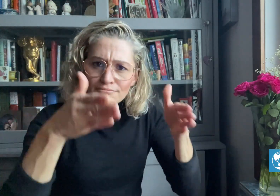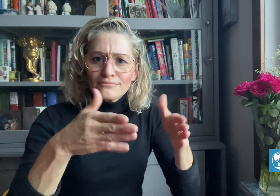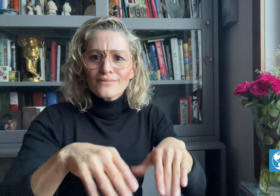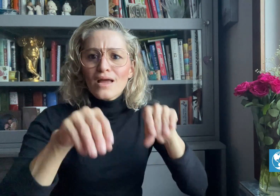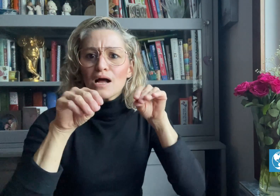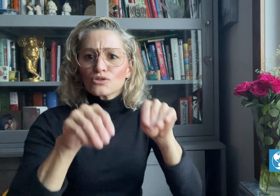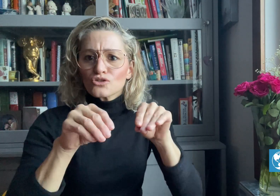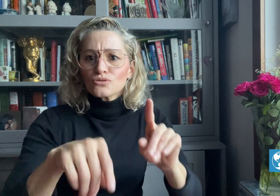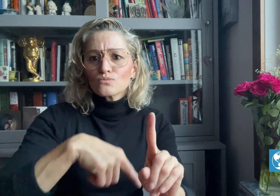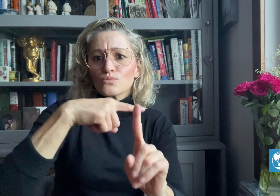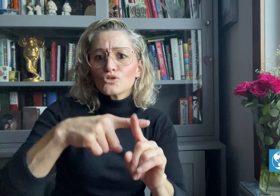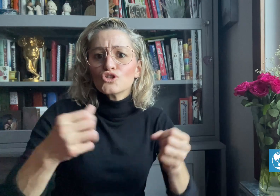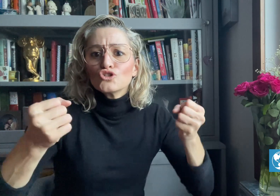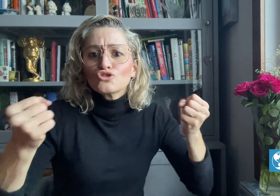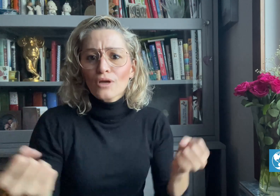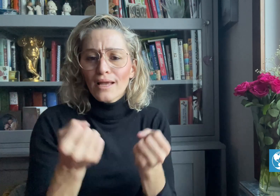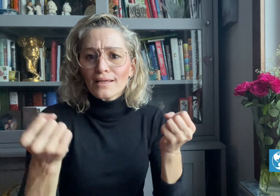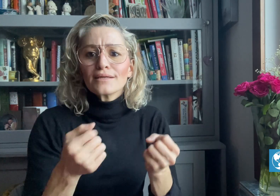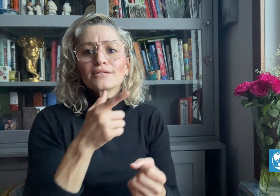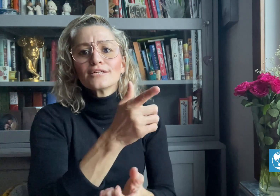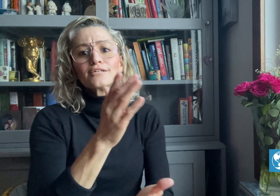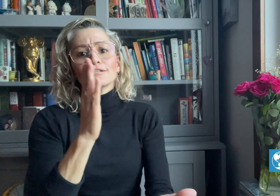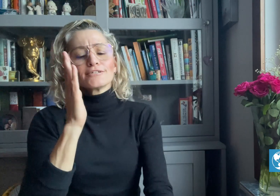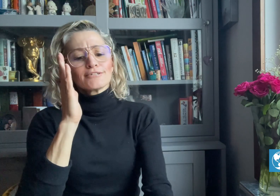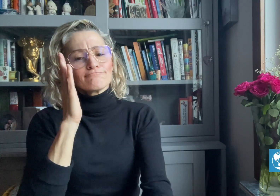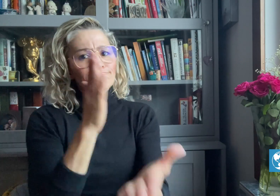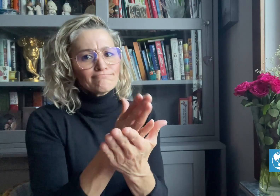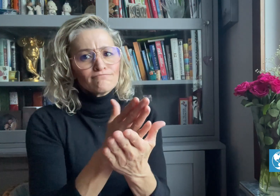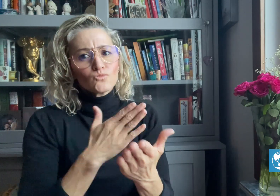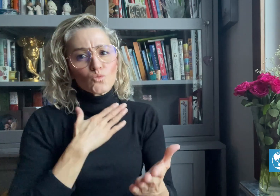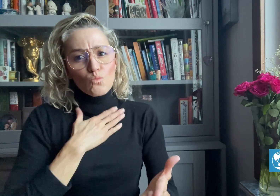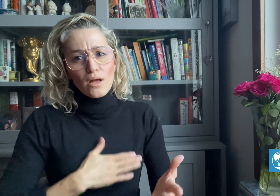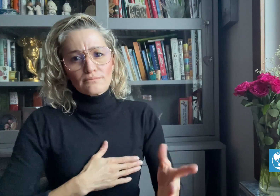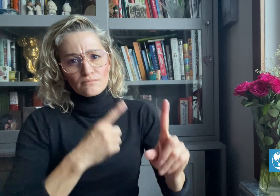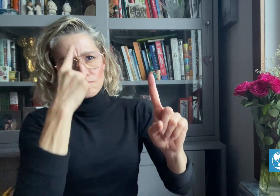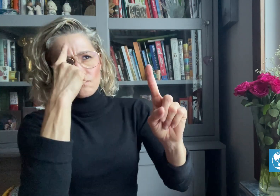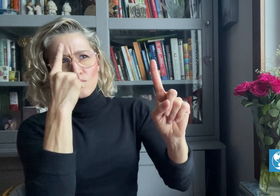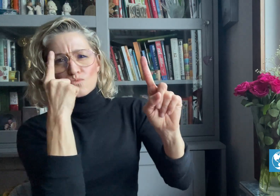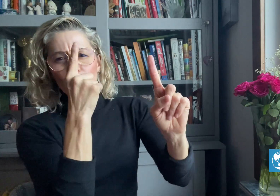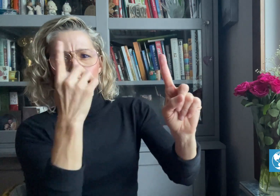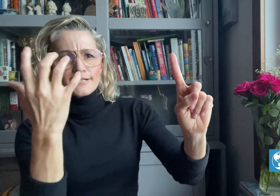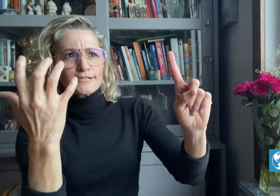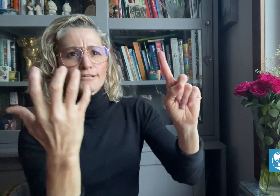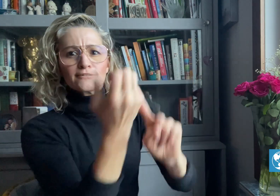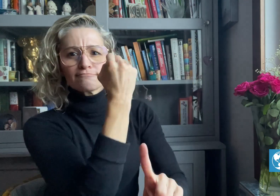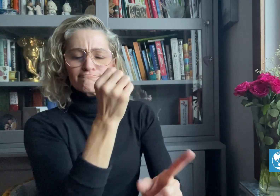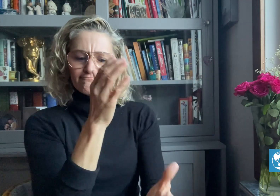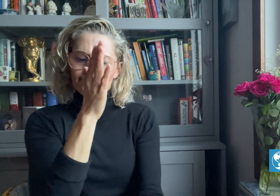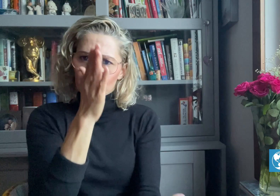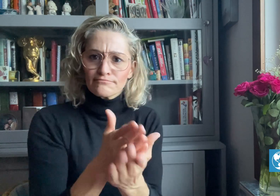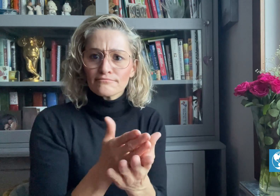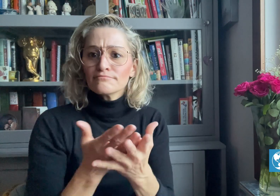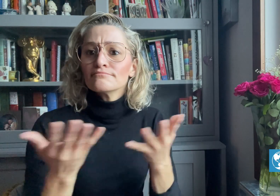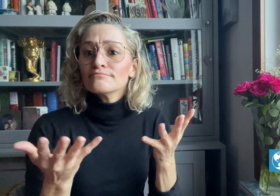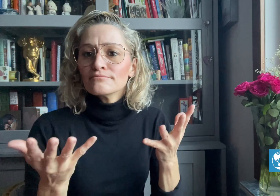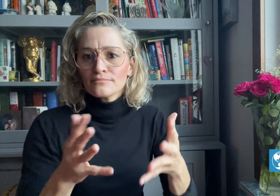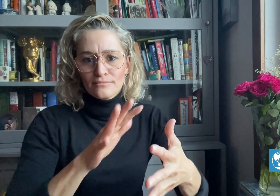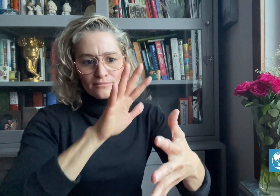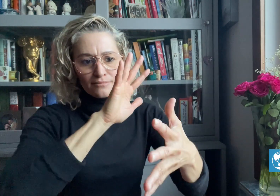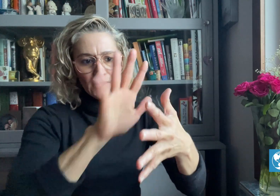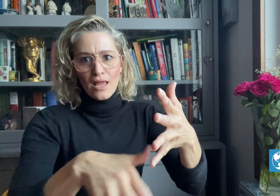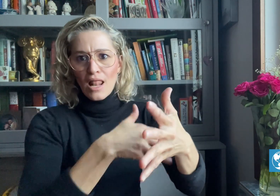and Training set out a goal to ensure sign language training